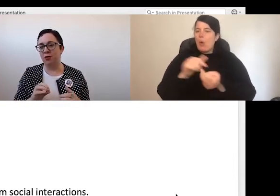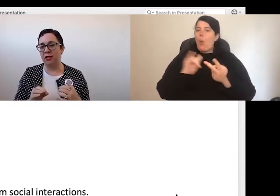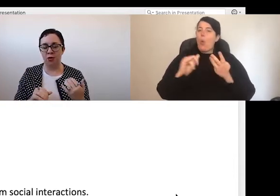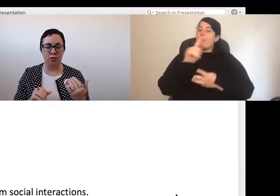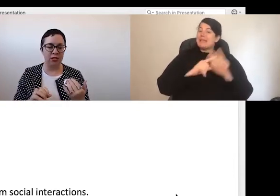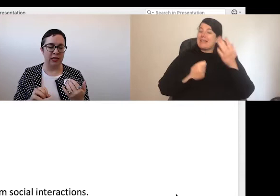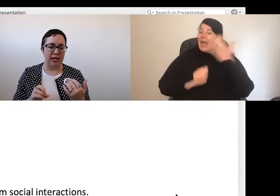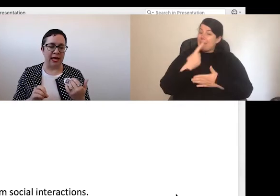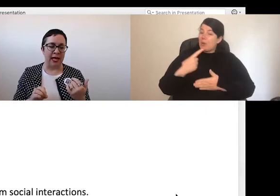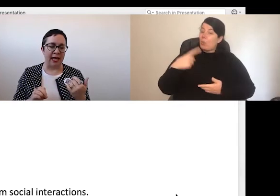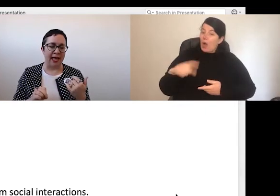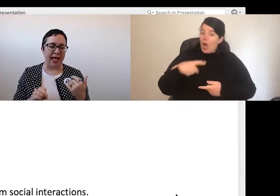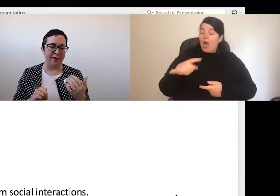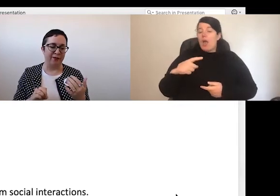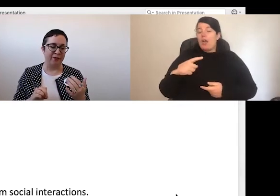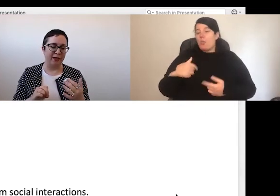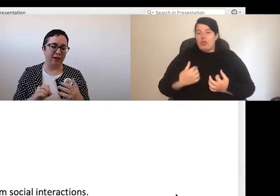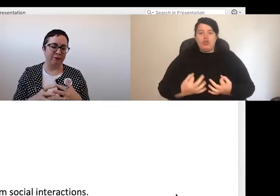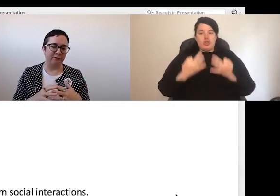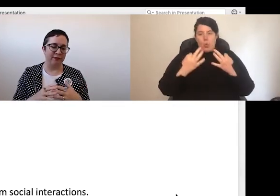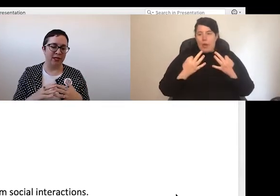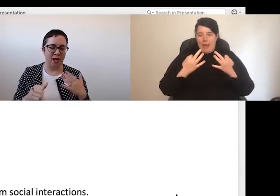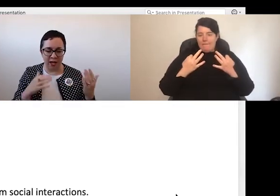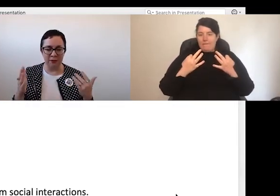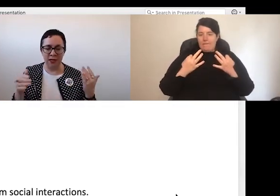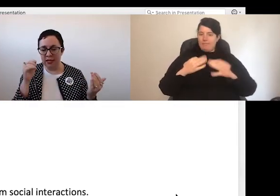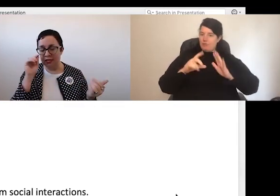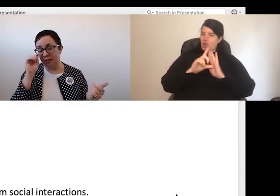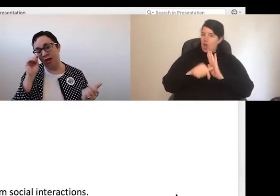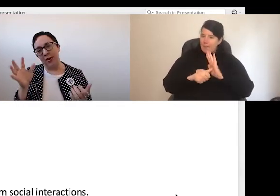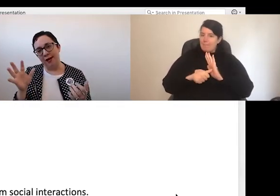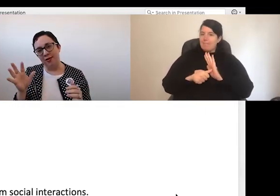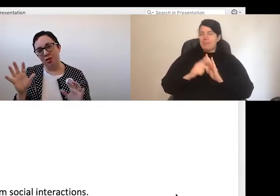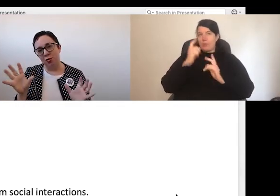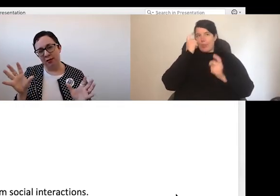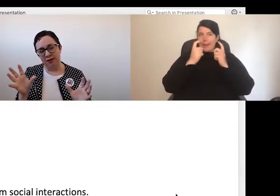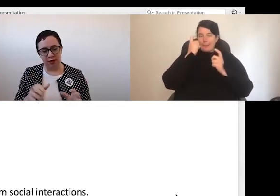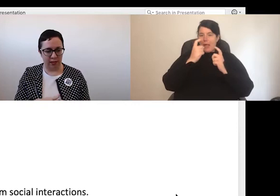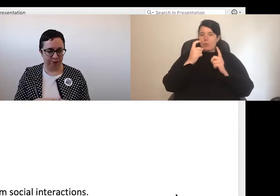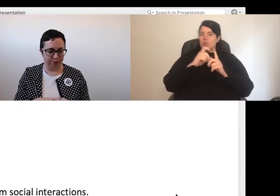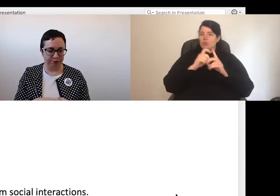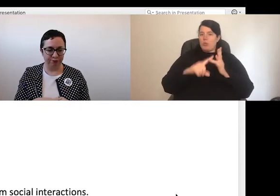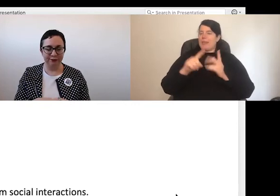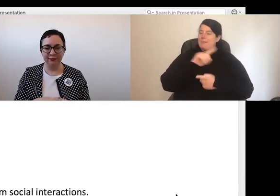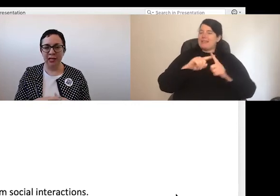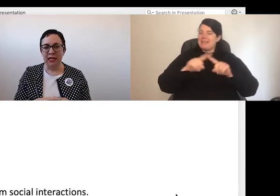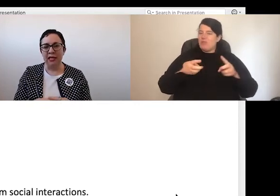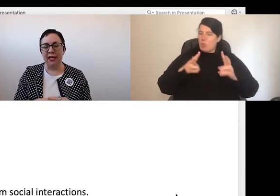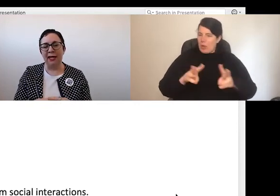we don't have time to think about doing them differently.